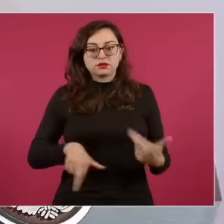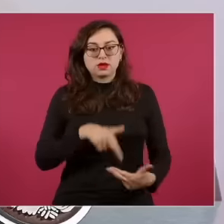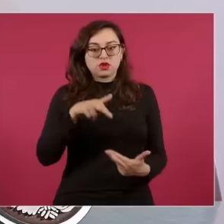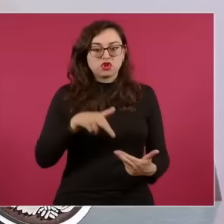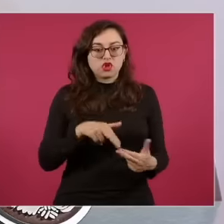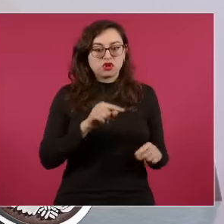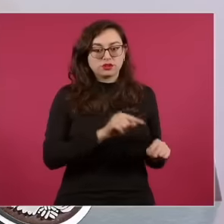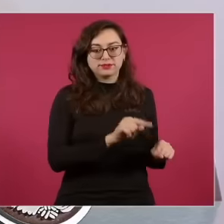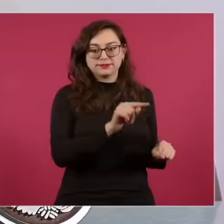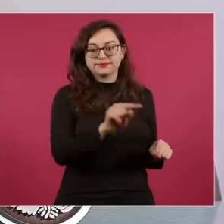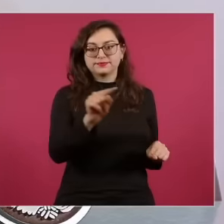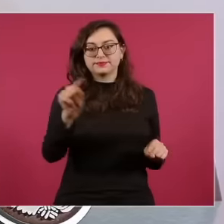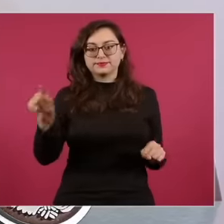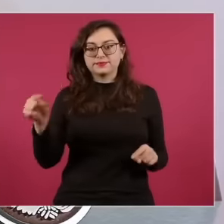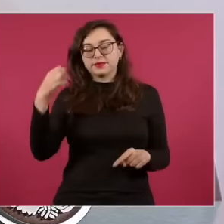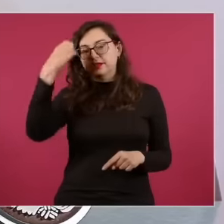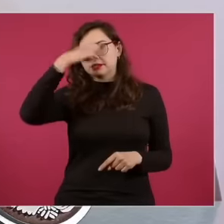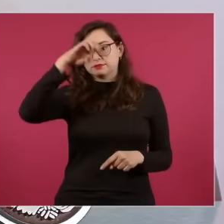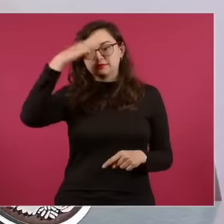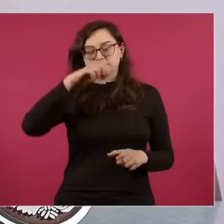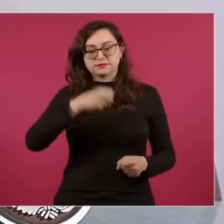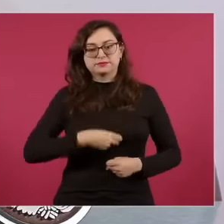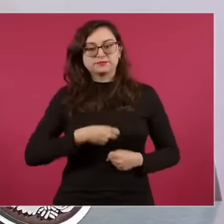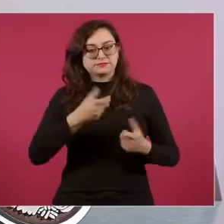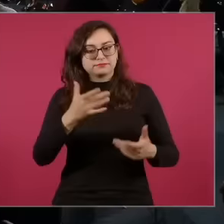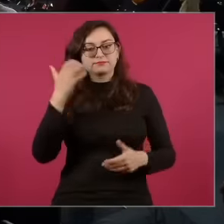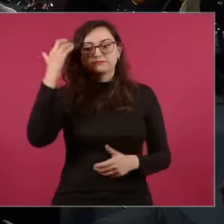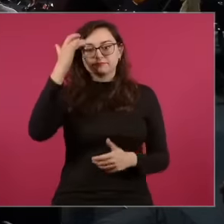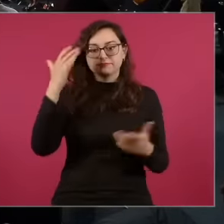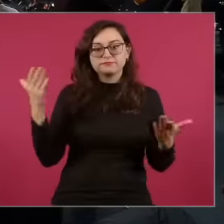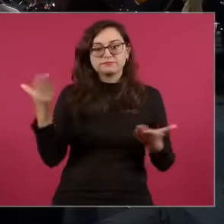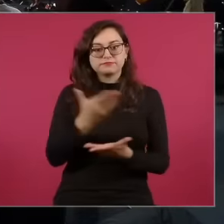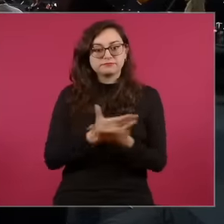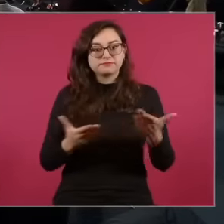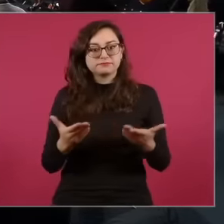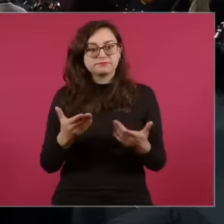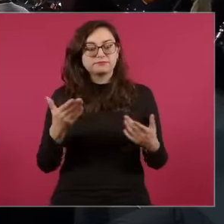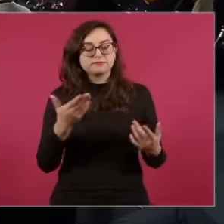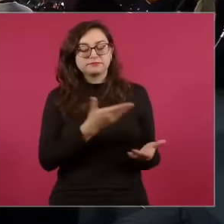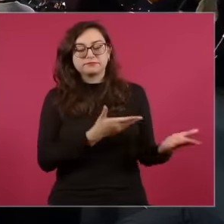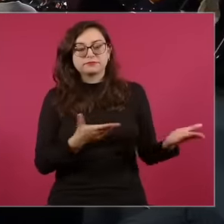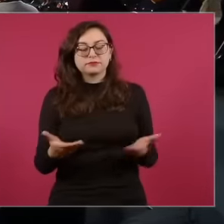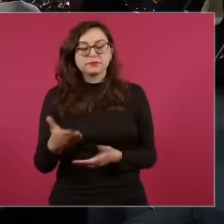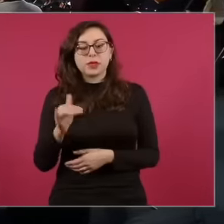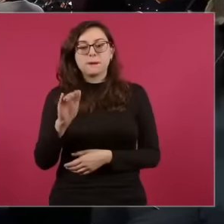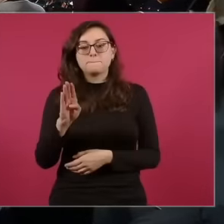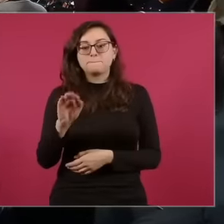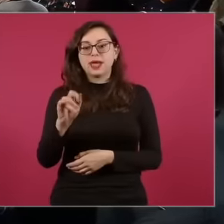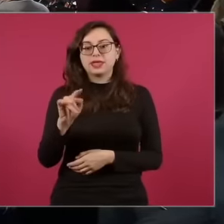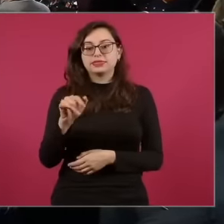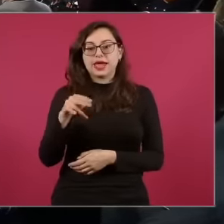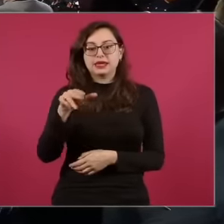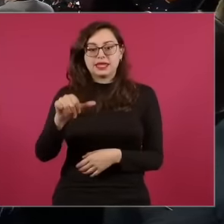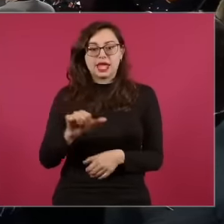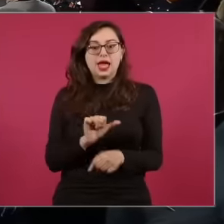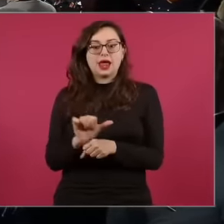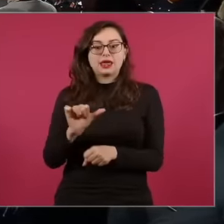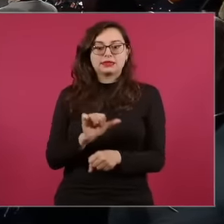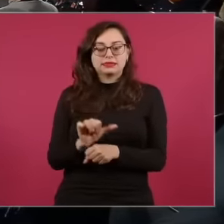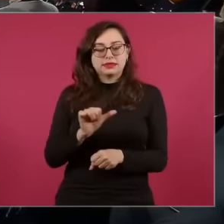they can share their experience with us. and her reflections we have Betania from Argentina welcome